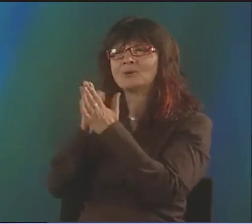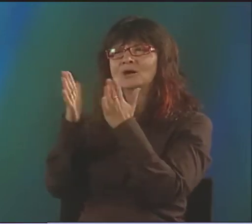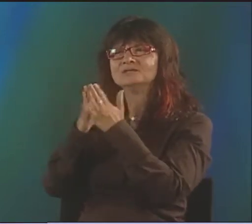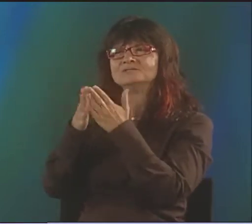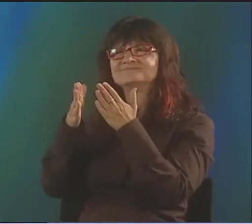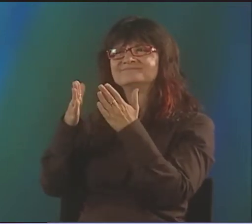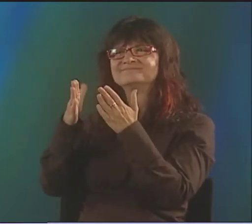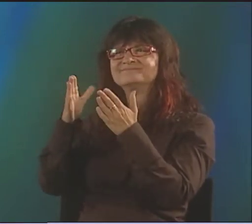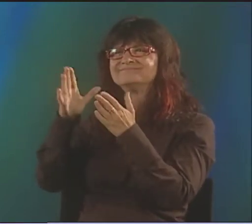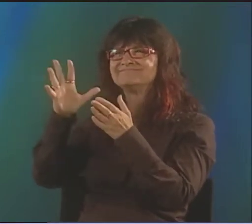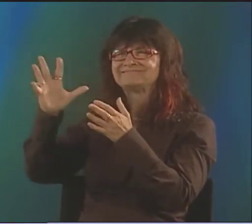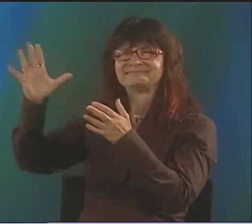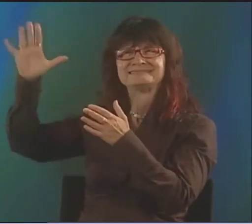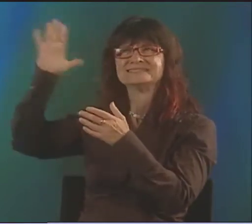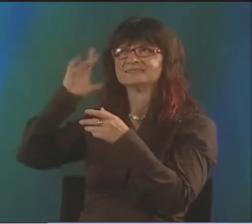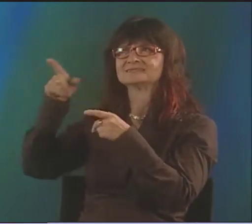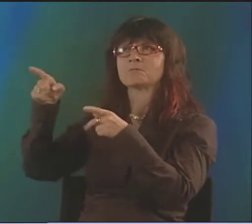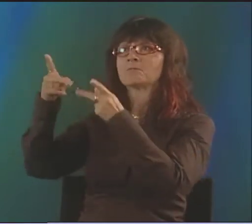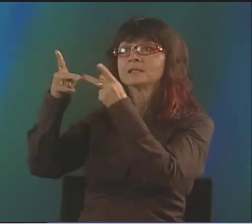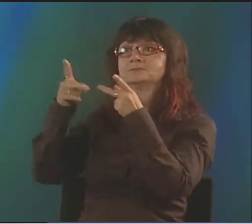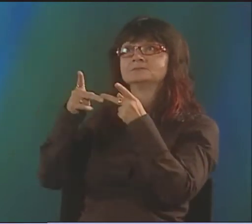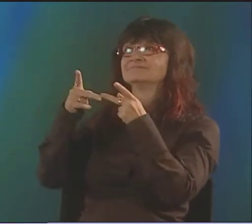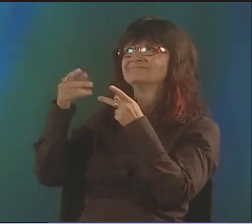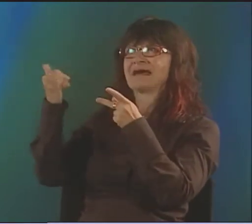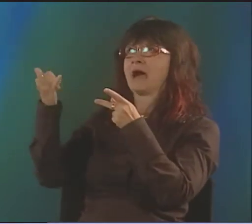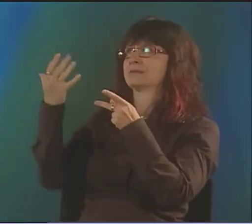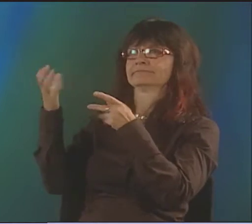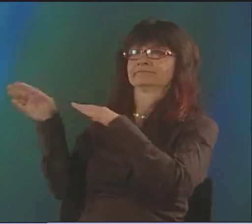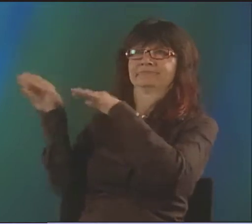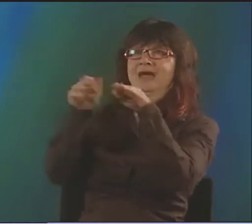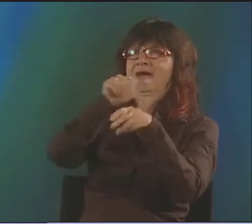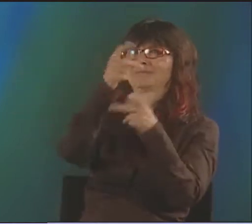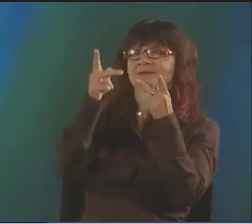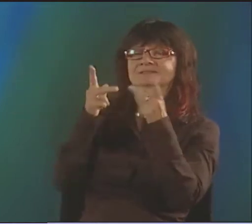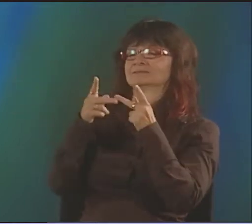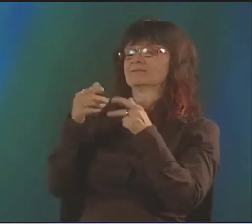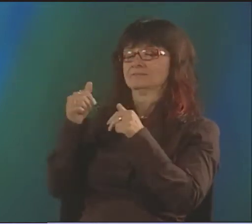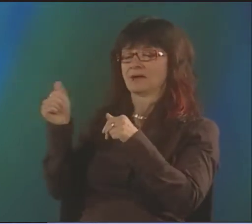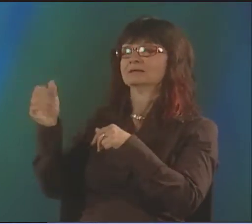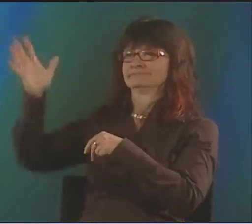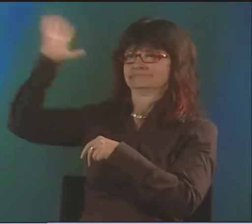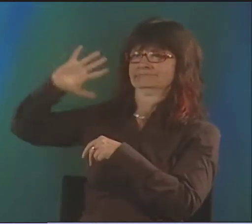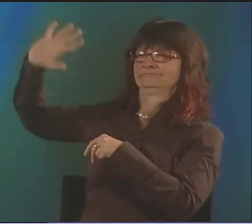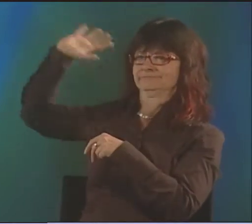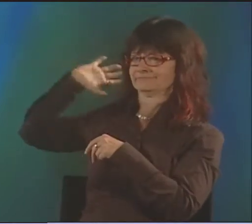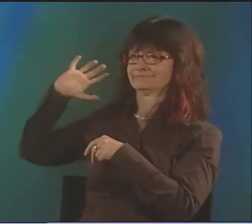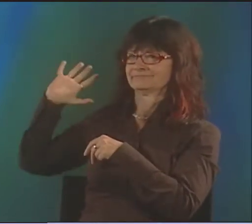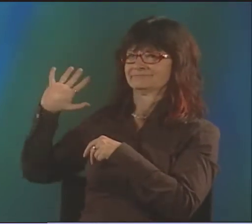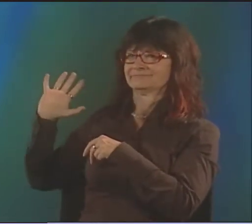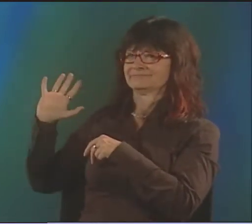I THINK ALL OF US WENT TO WRITERS AND BOOKS. IT'S NOT WHERE WRITERS AND BOOKS IS NOW.